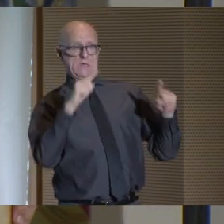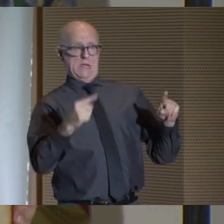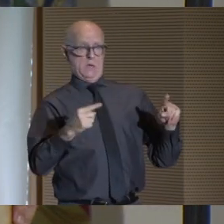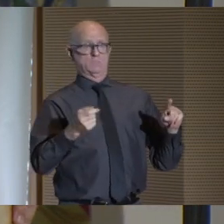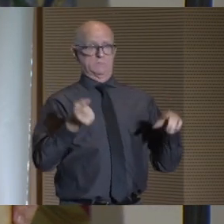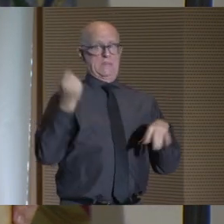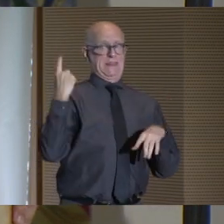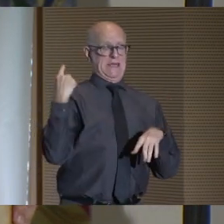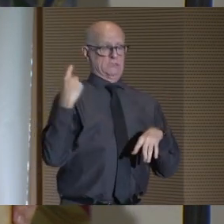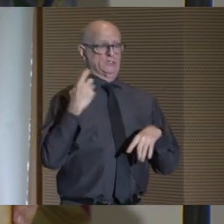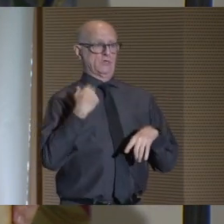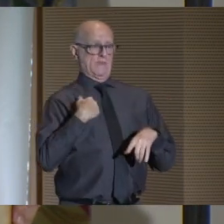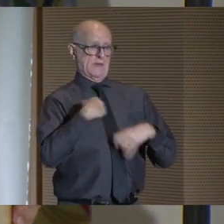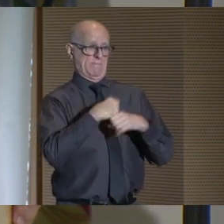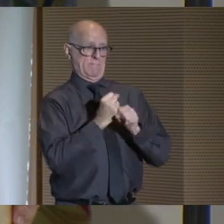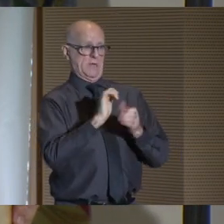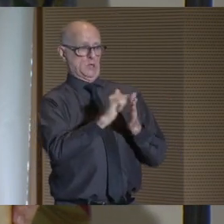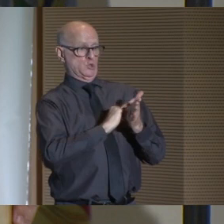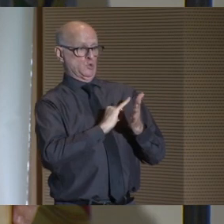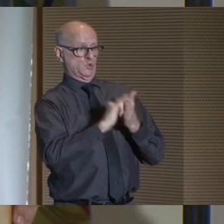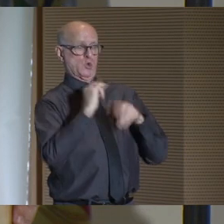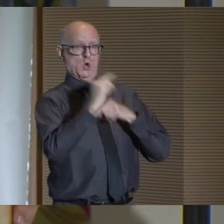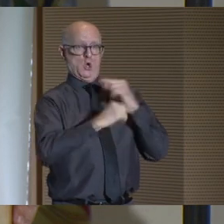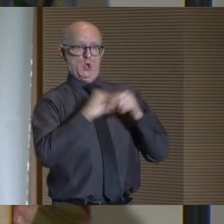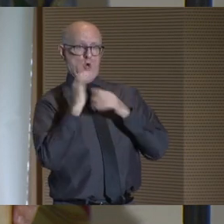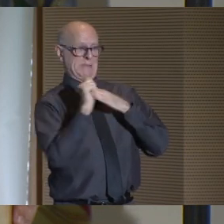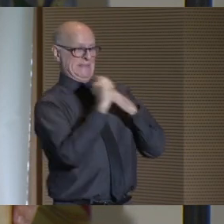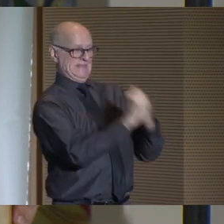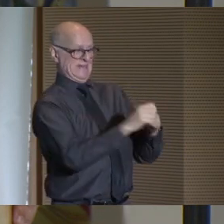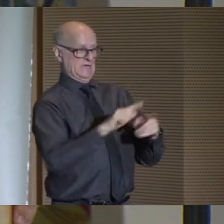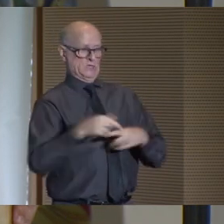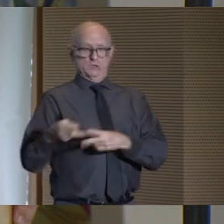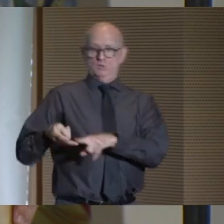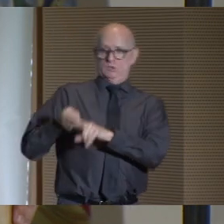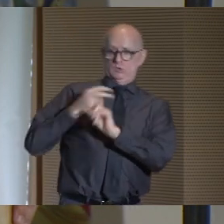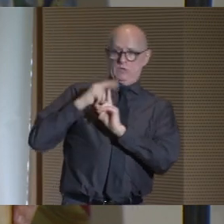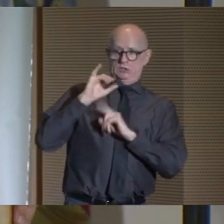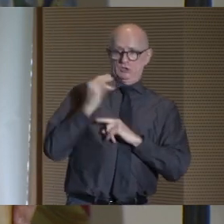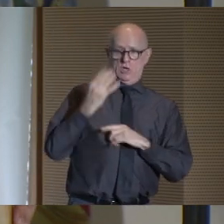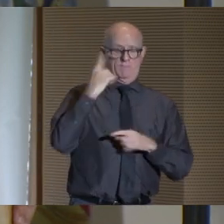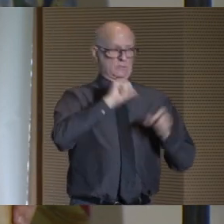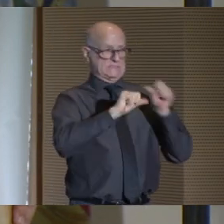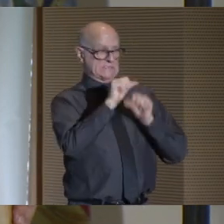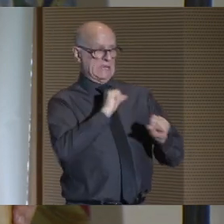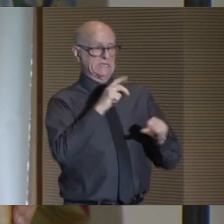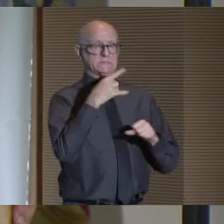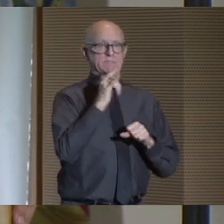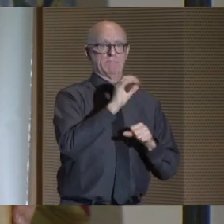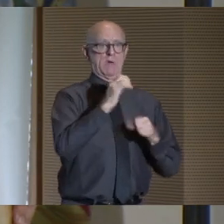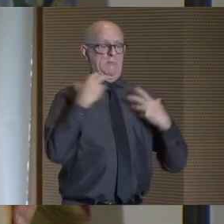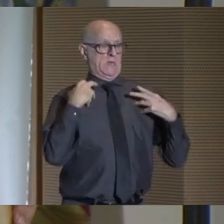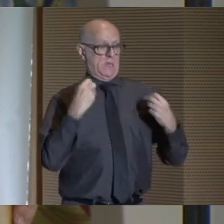will make New York a global leader in creating and attracting jobs in life sciences, health care, and public health.